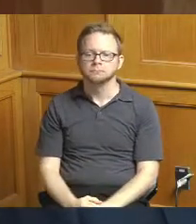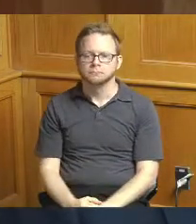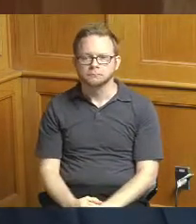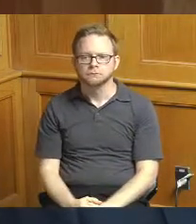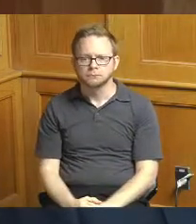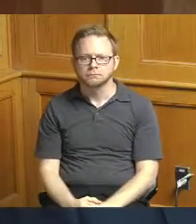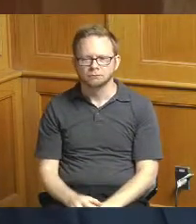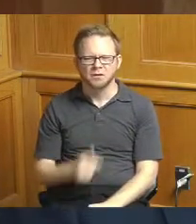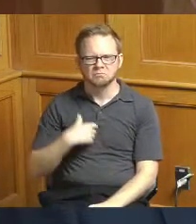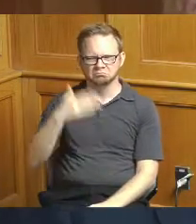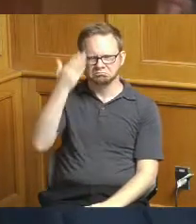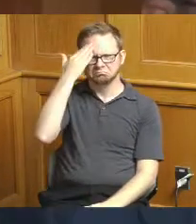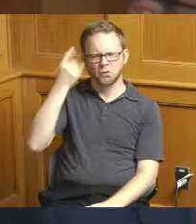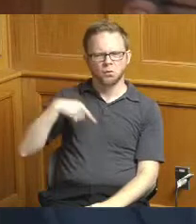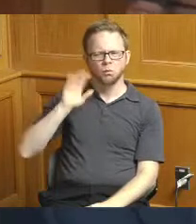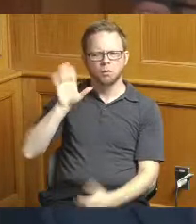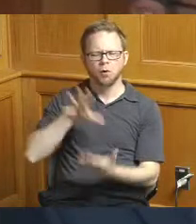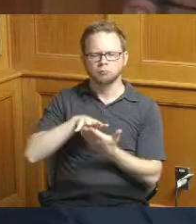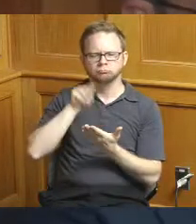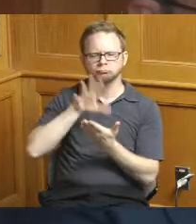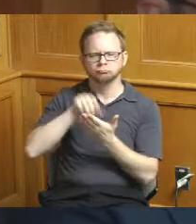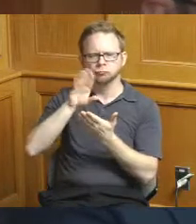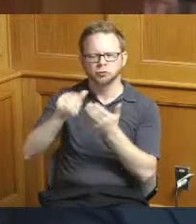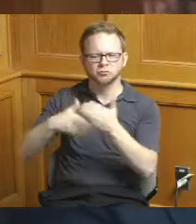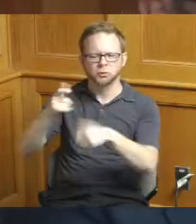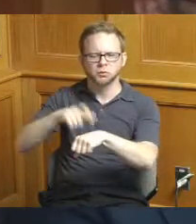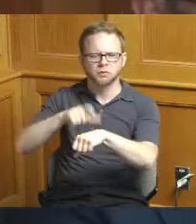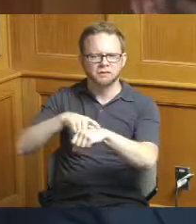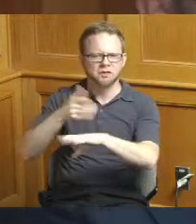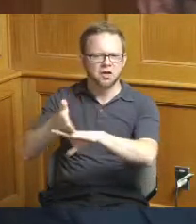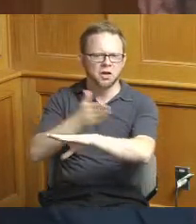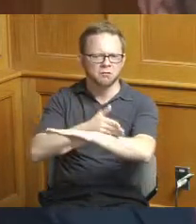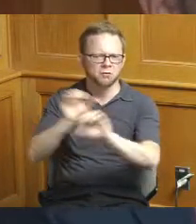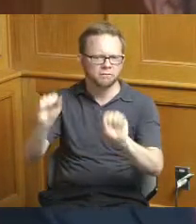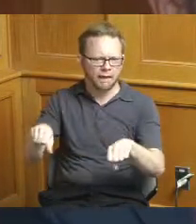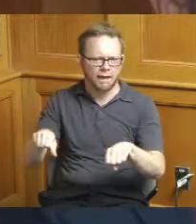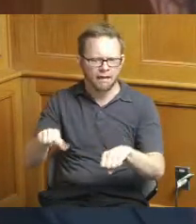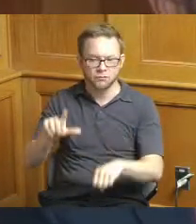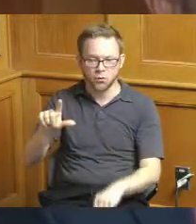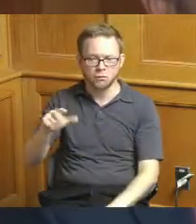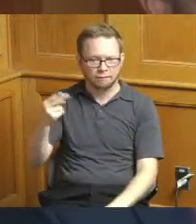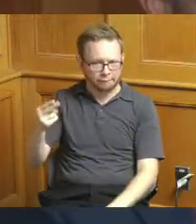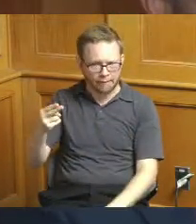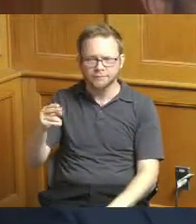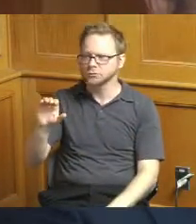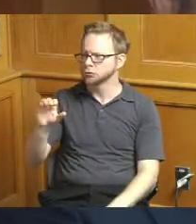we will learn from this process not only by way of Lincoln Heights and Cheviot but also for the